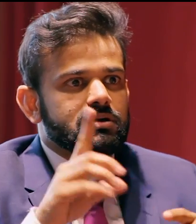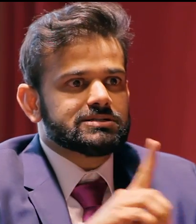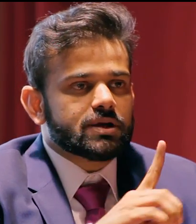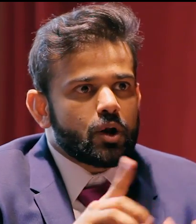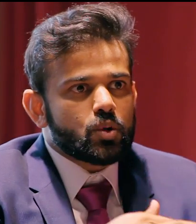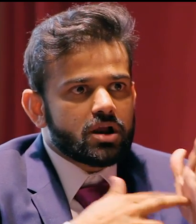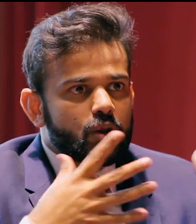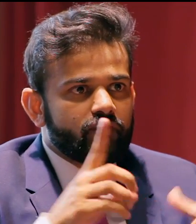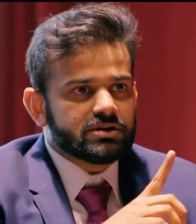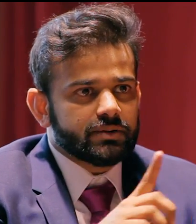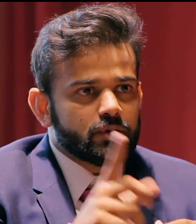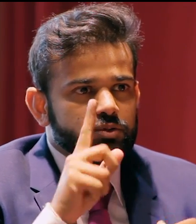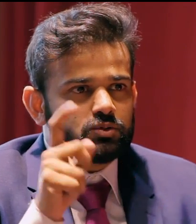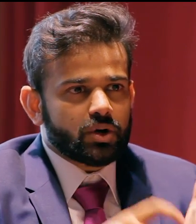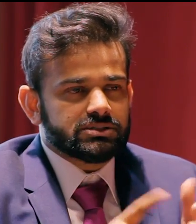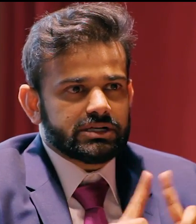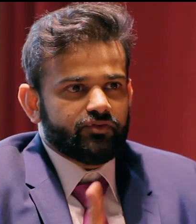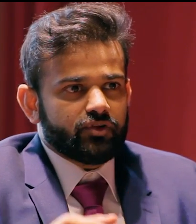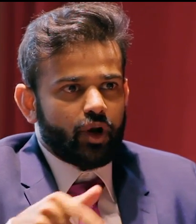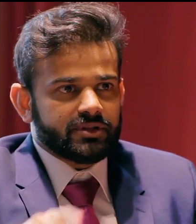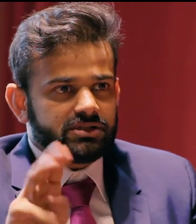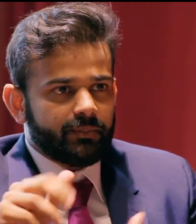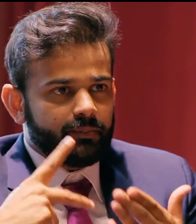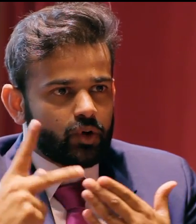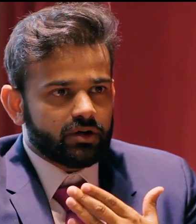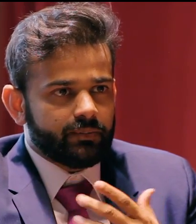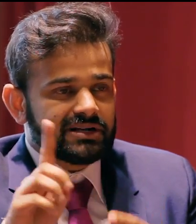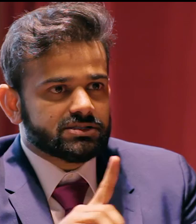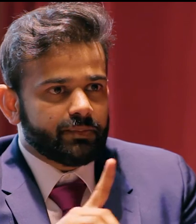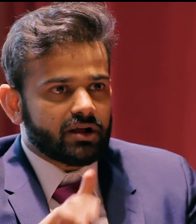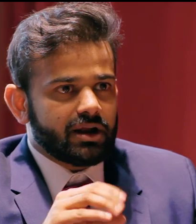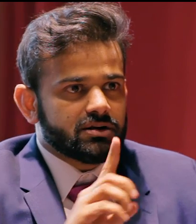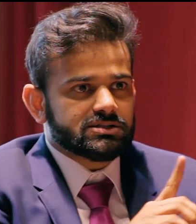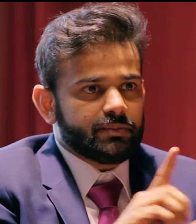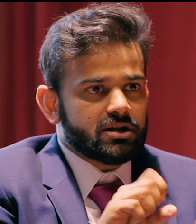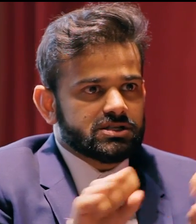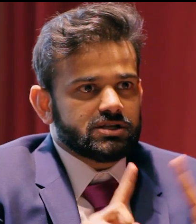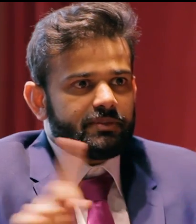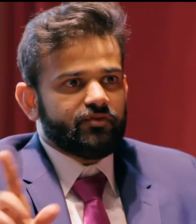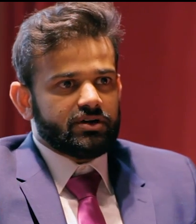Okay, so I've noticed you're very disciplined in a lot of the leadership roles and in the MBA program.